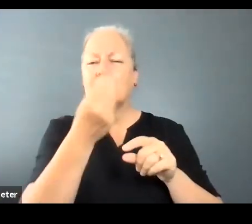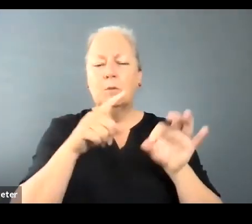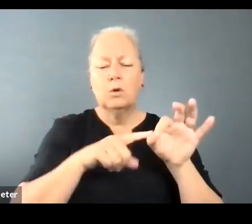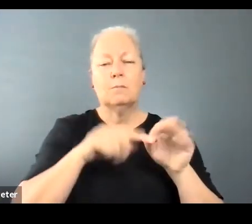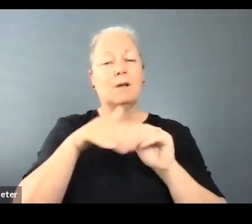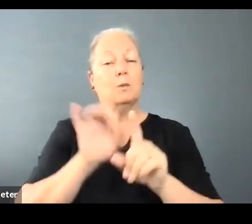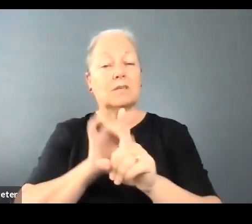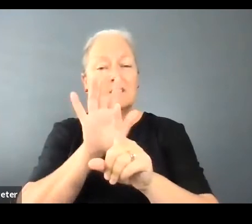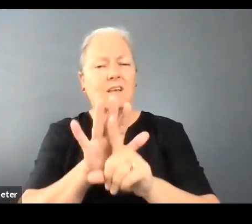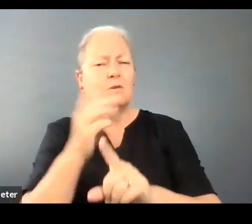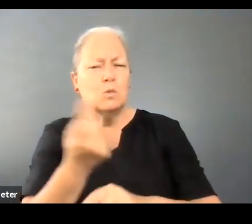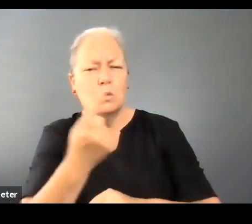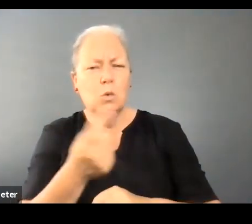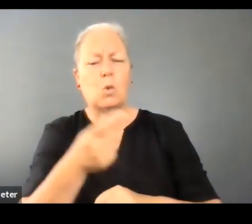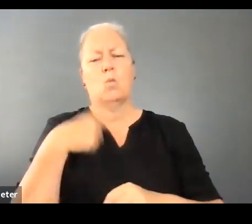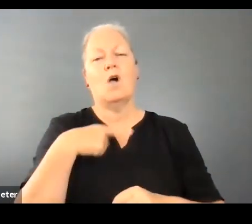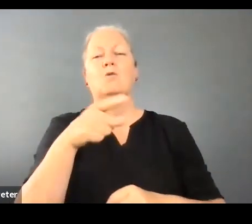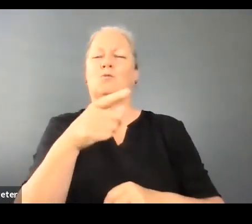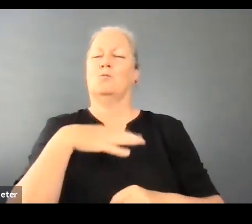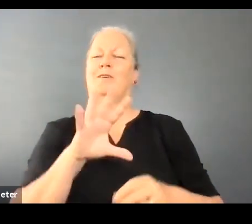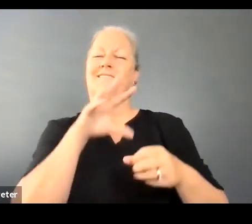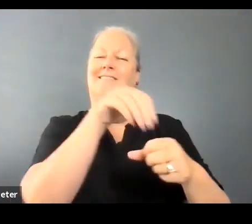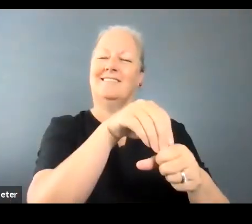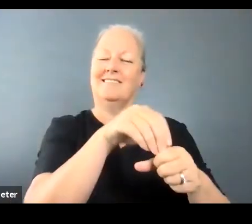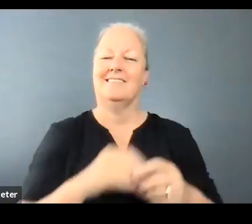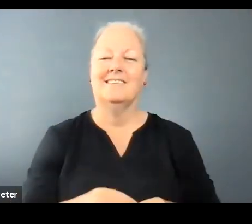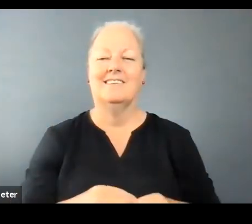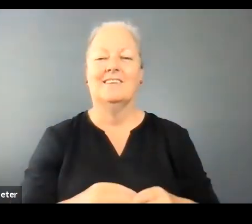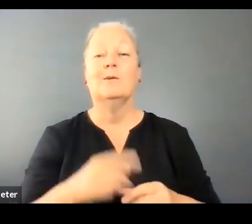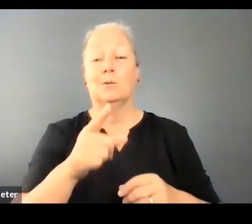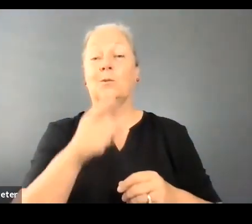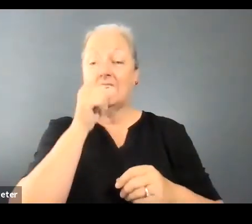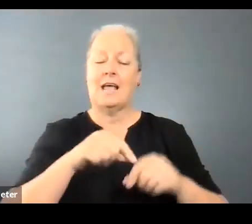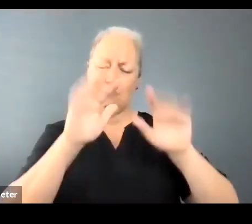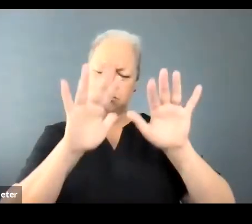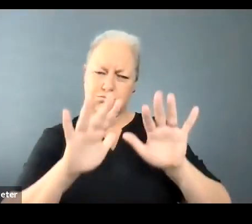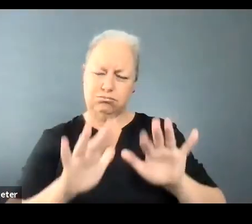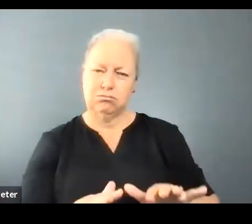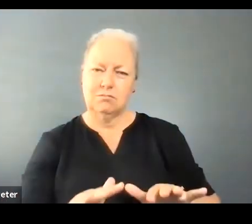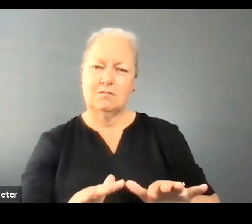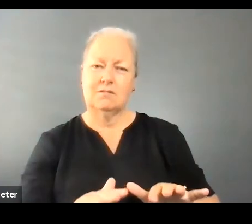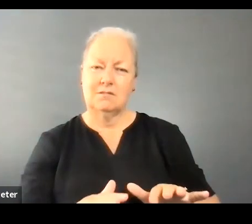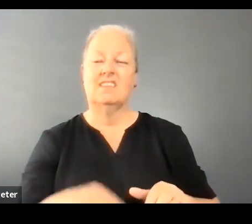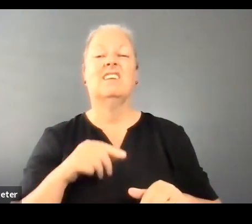and why you'd like to be involved. You can submit this form in a format that's accessible to you.